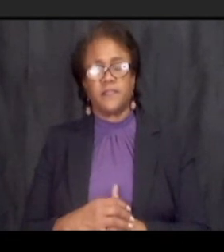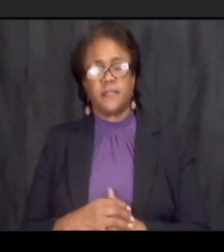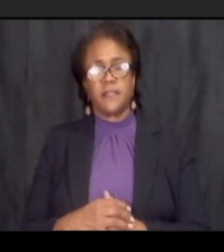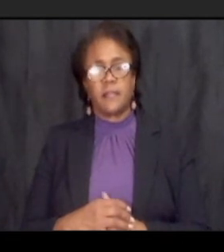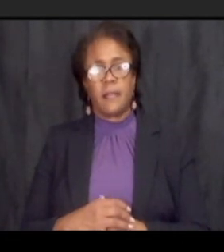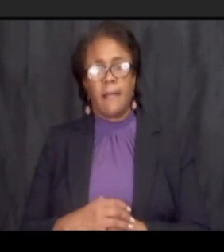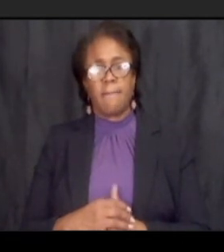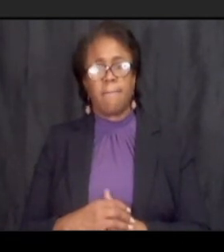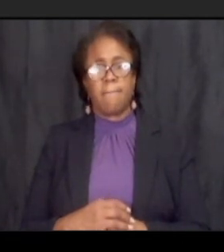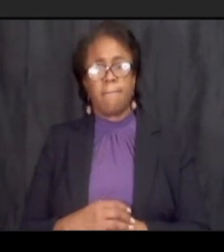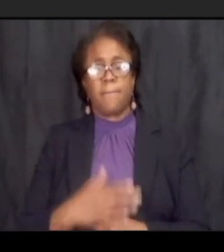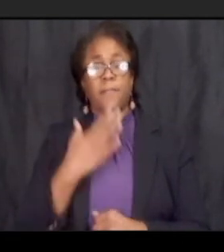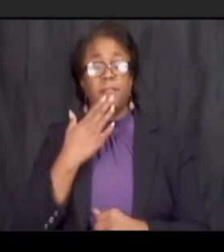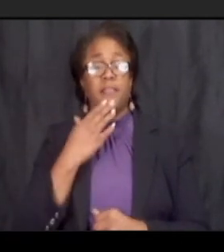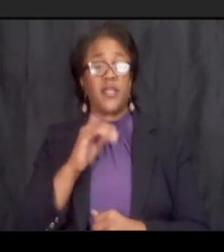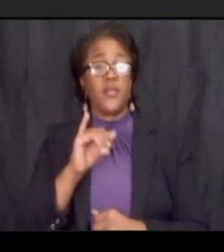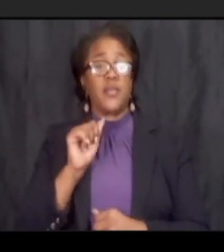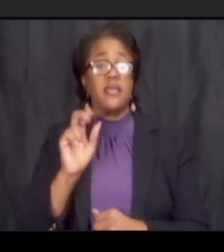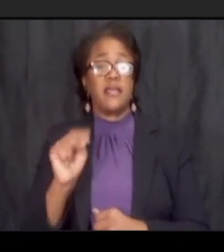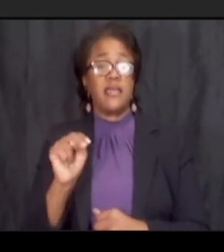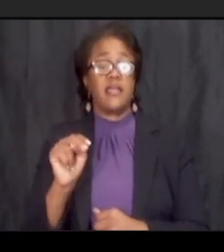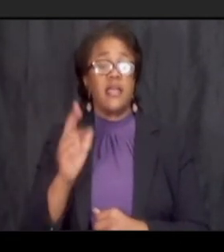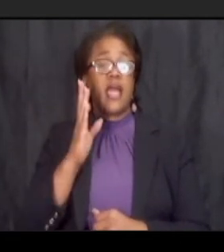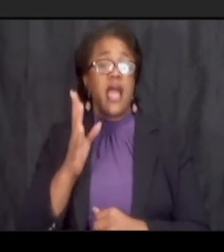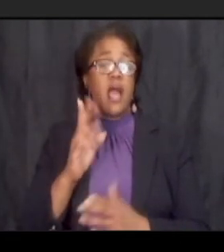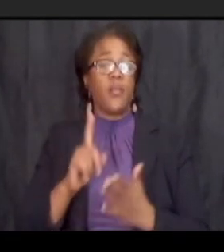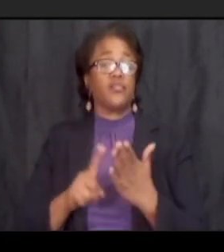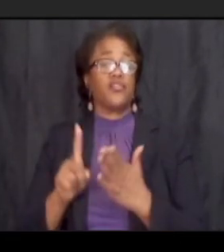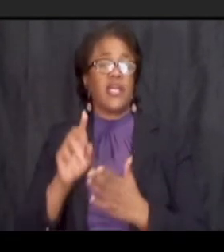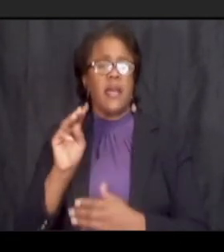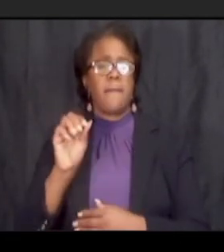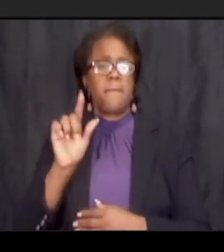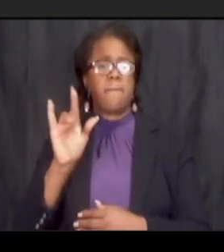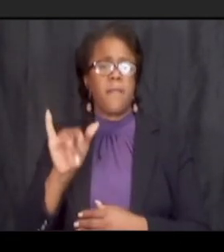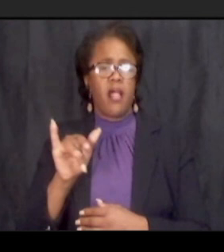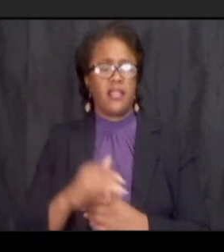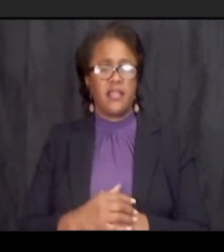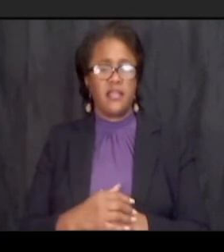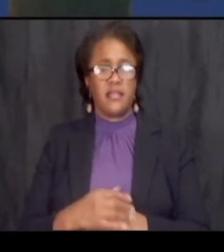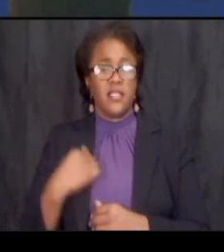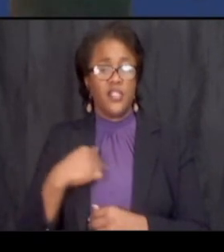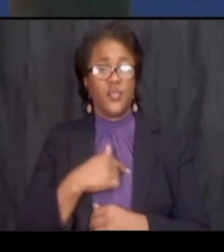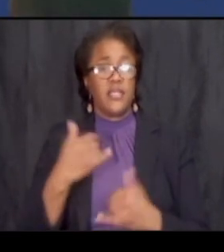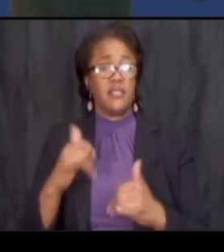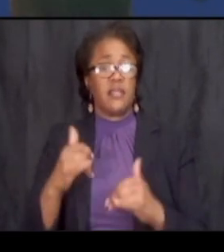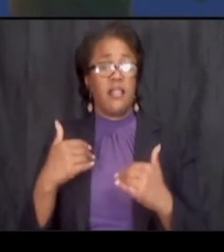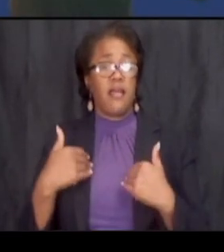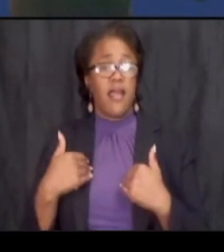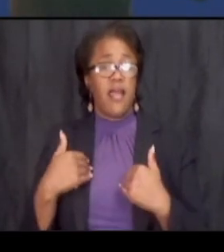thanks ian i'm going to check molly um did we still have um rebecca who